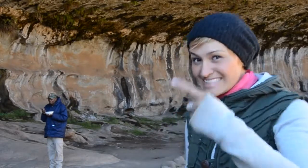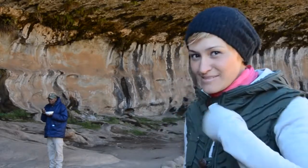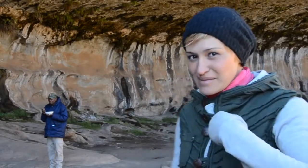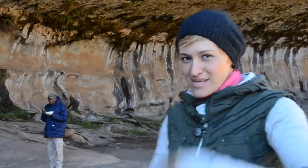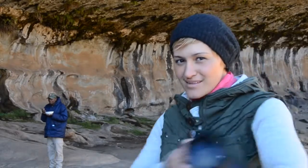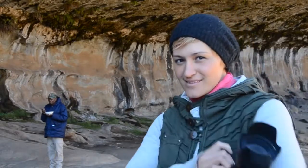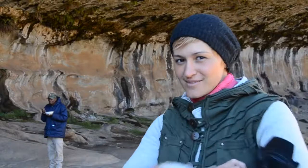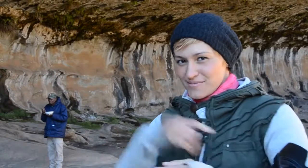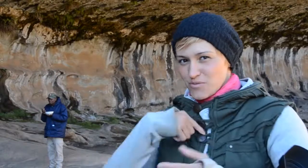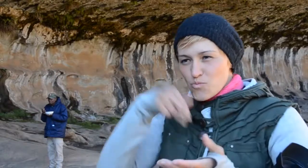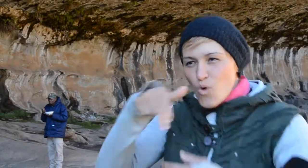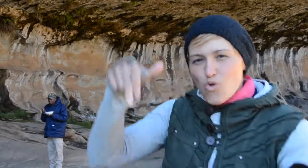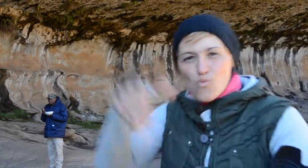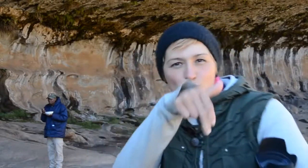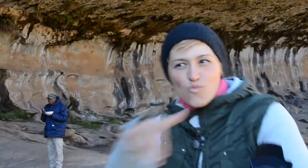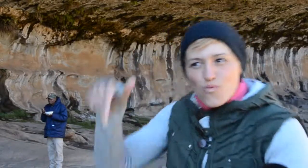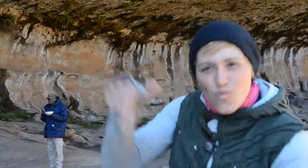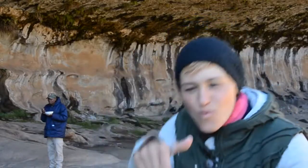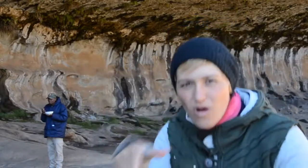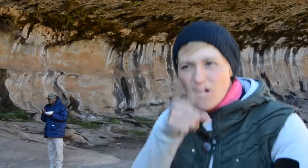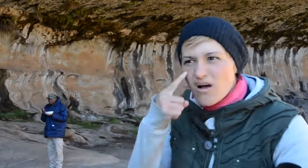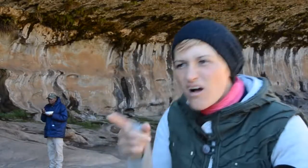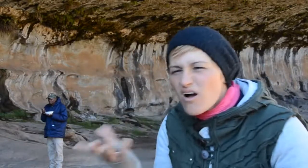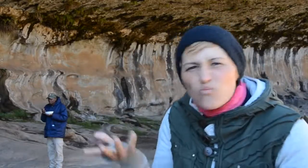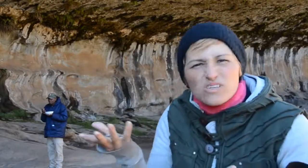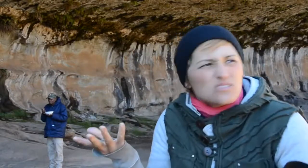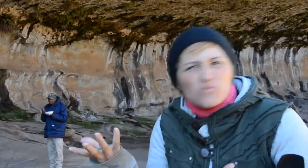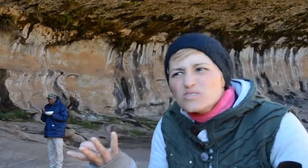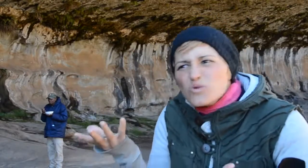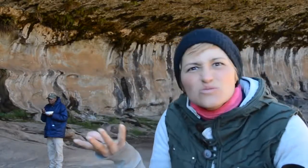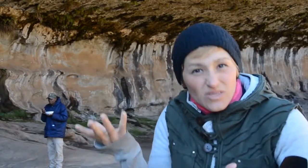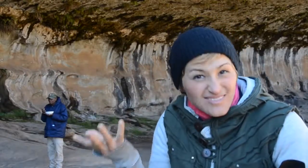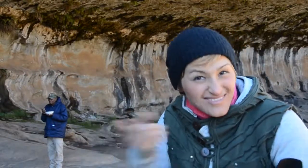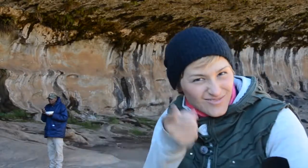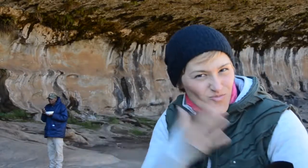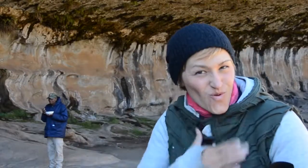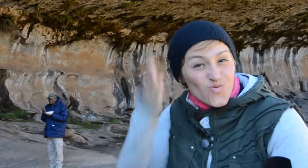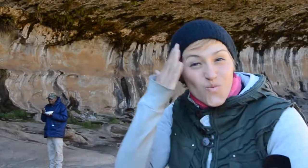See me walking and walking?